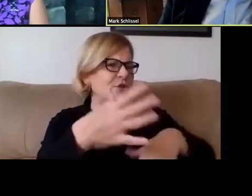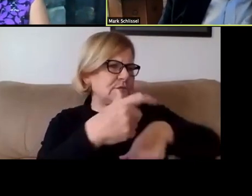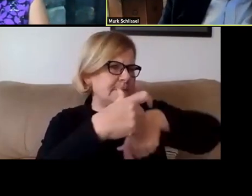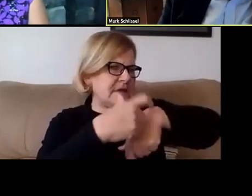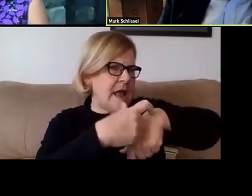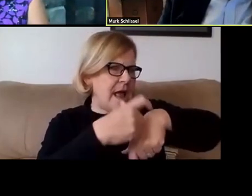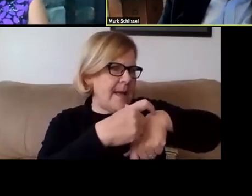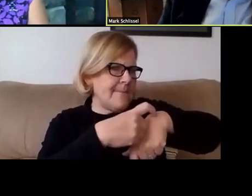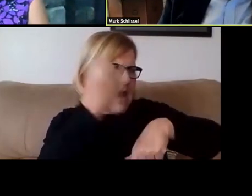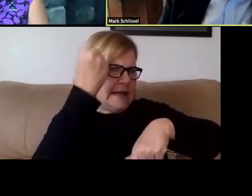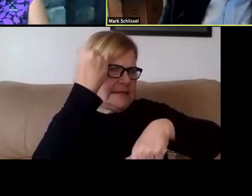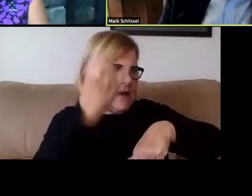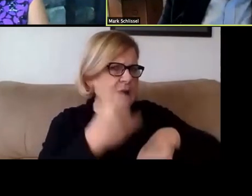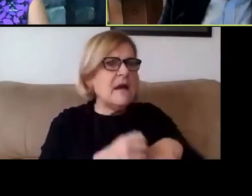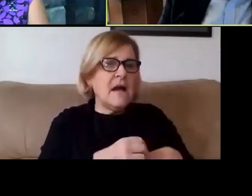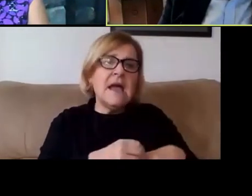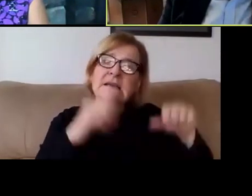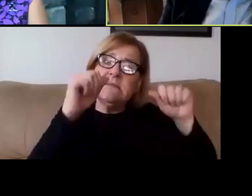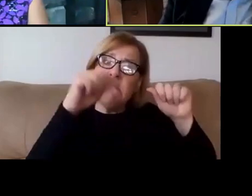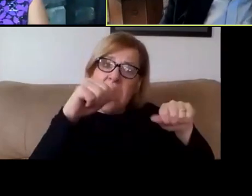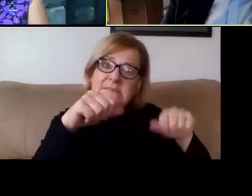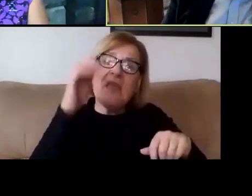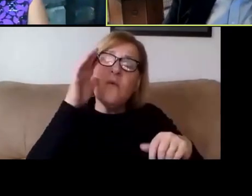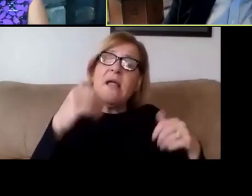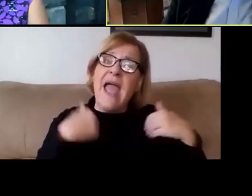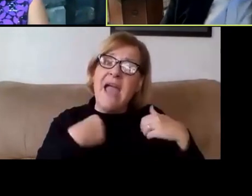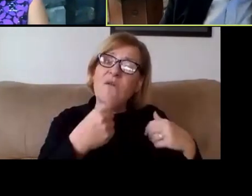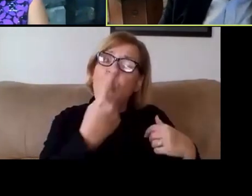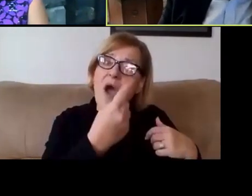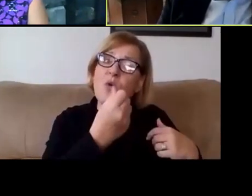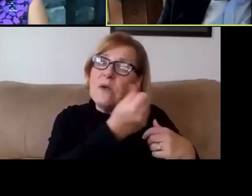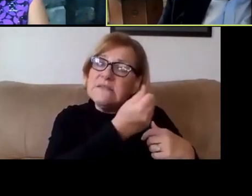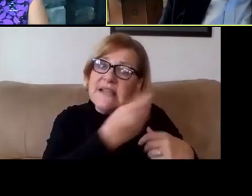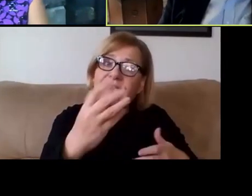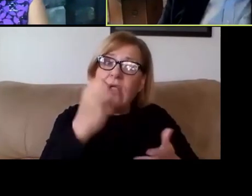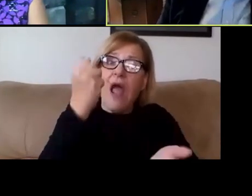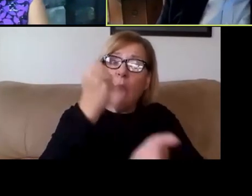I think it's quite likely that there'll be one or several approved vaccines